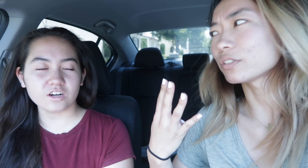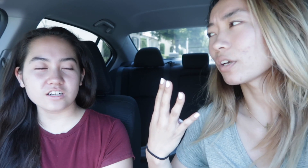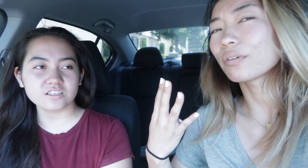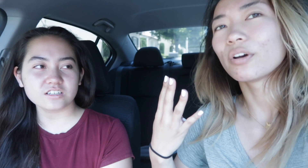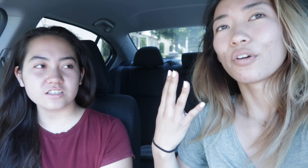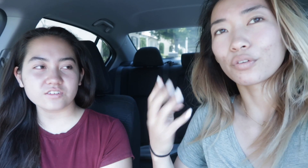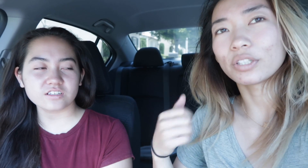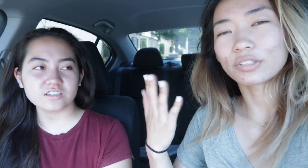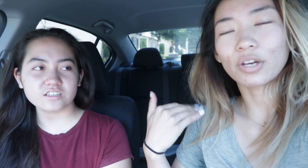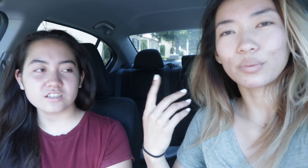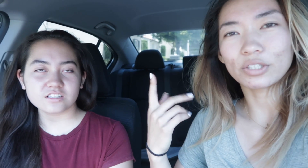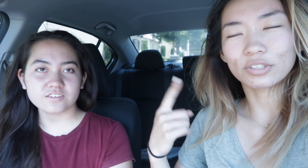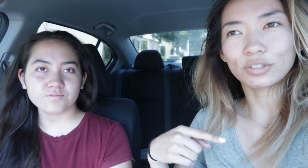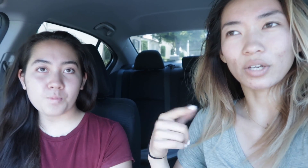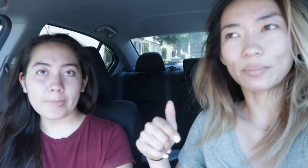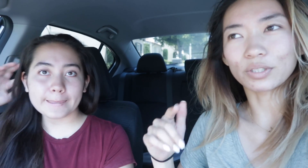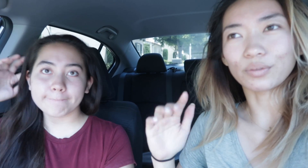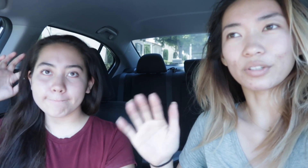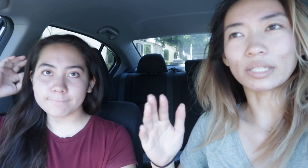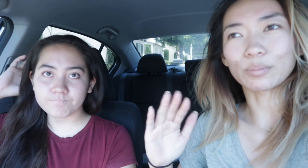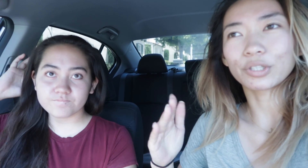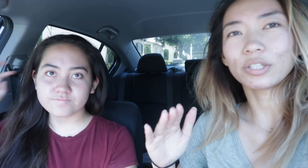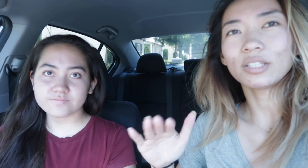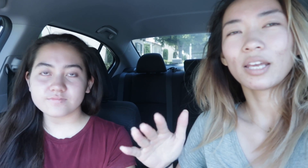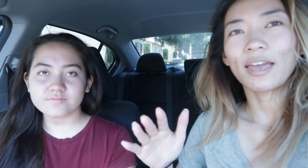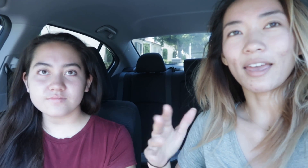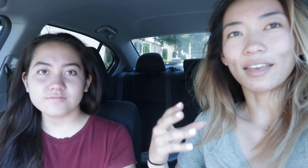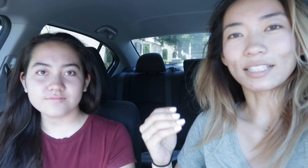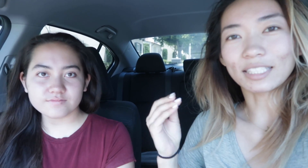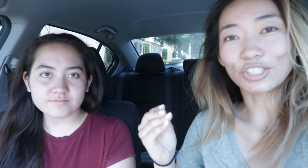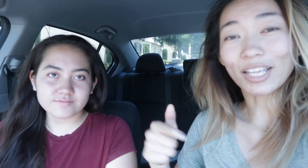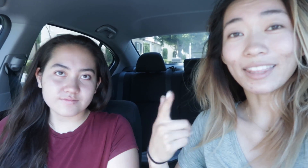four years we used to come to their neighborhood and teach sign